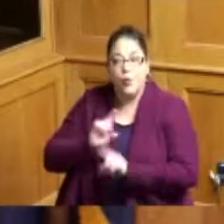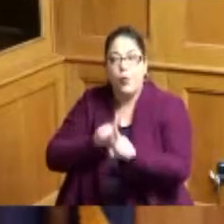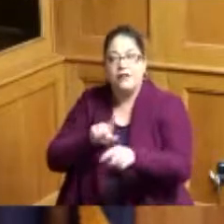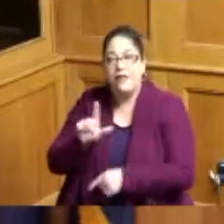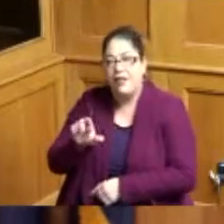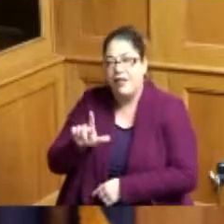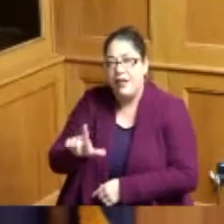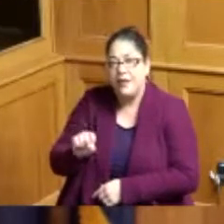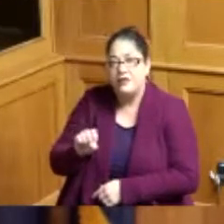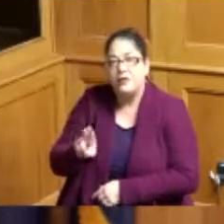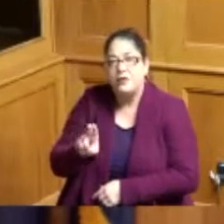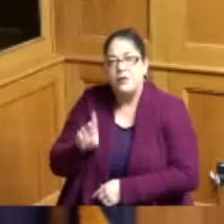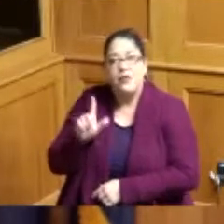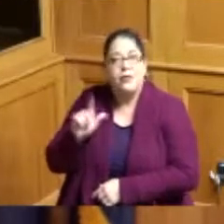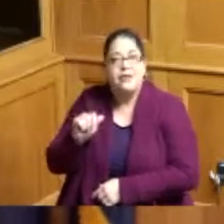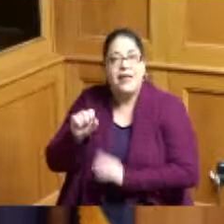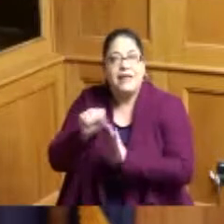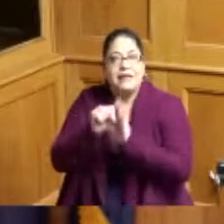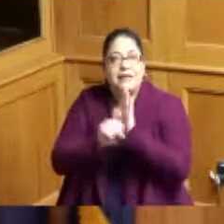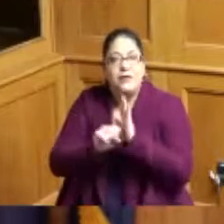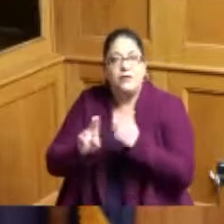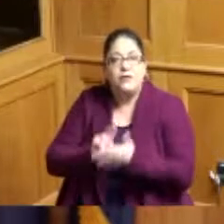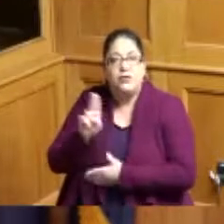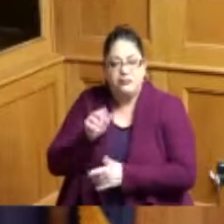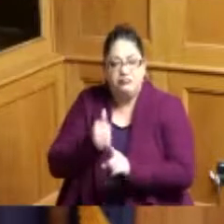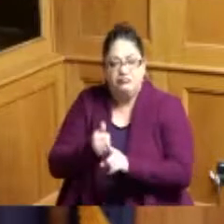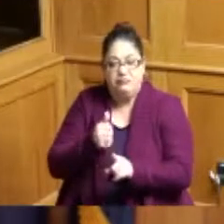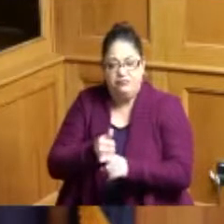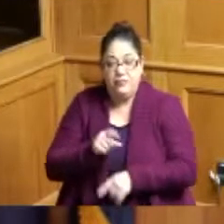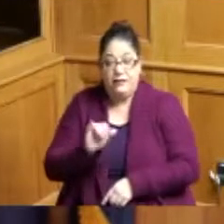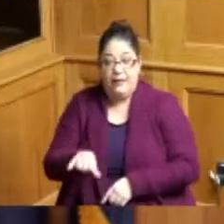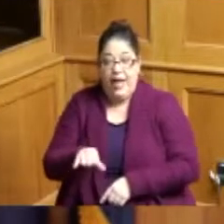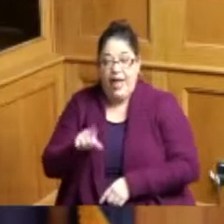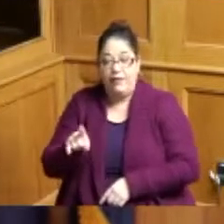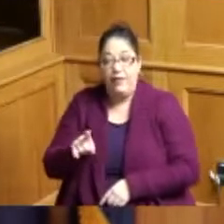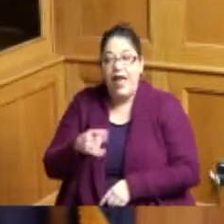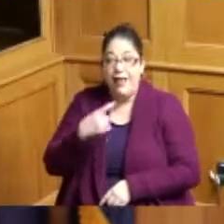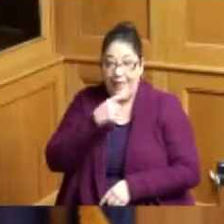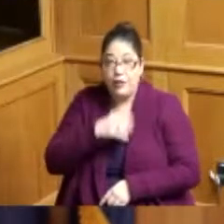and so I kind of relate to them in terms of you know what they like to eat that crawfish and